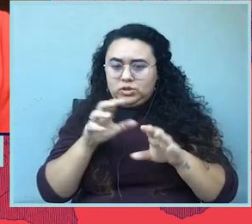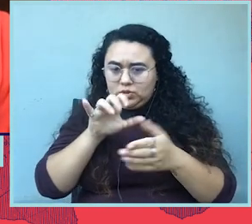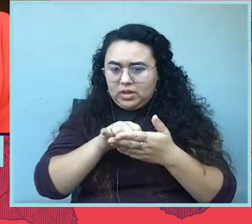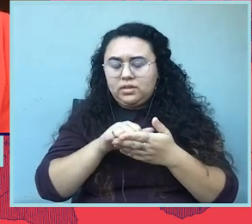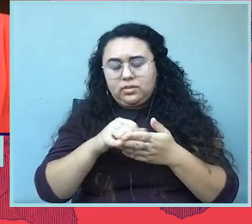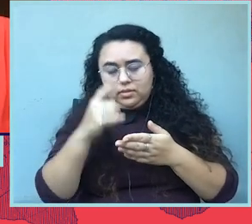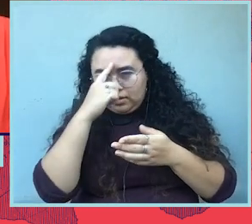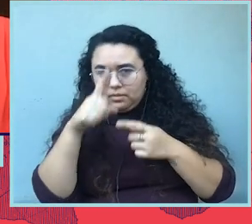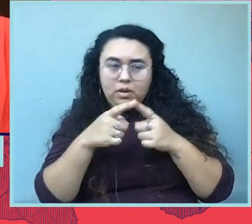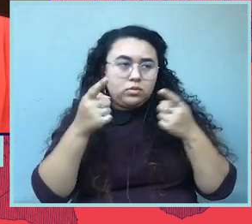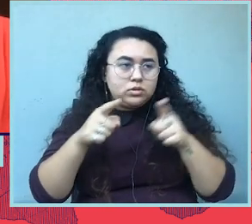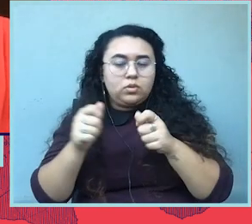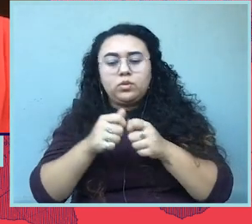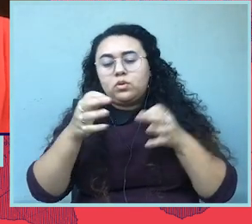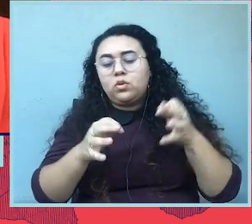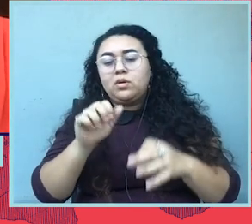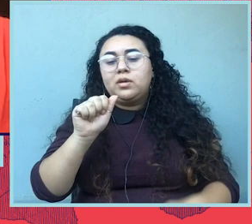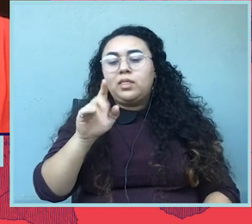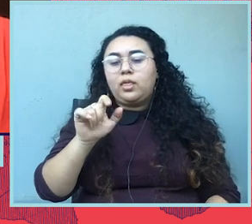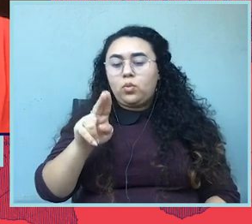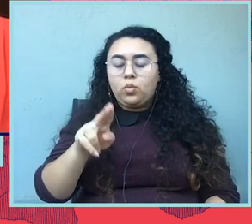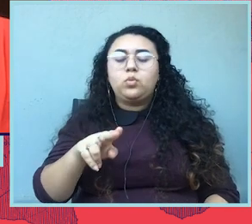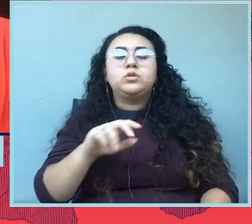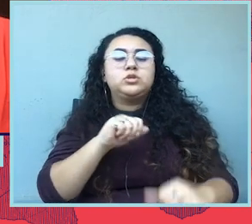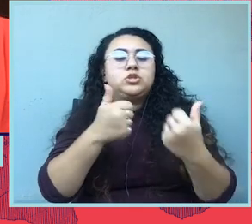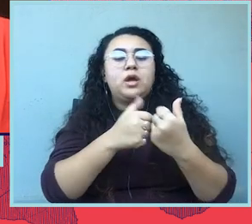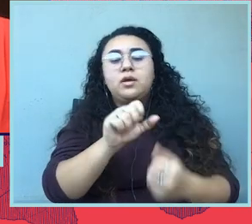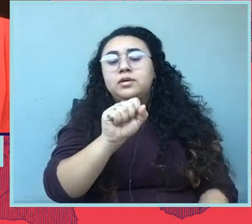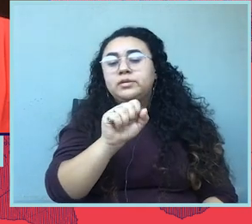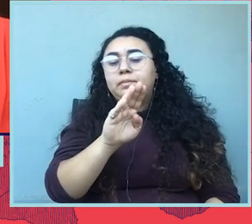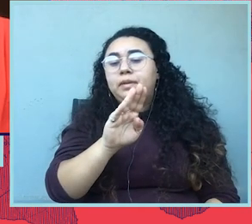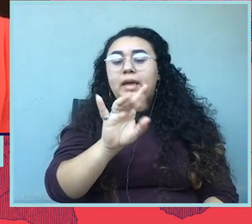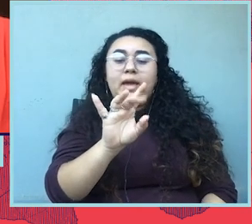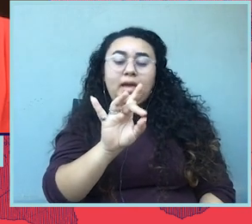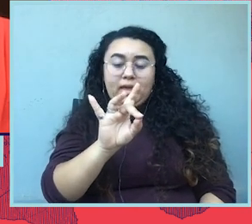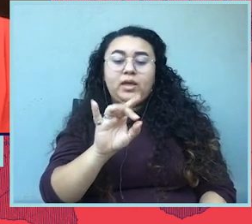The ACLU is challenging SB8 in coalition with our allies, and this morning we— I mean,